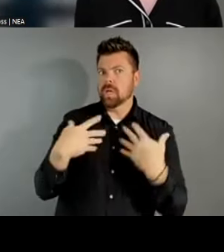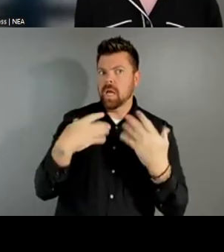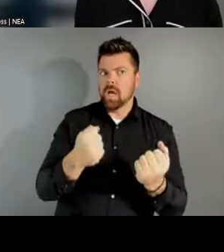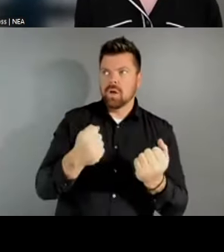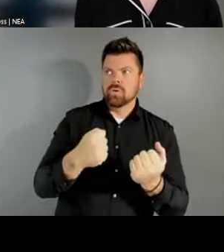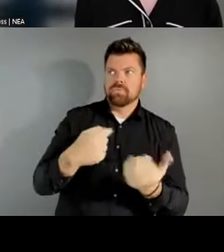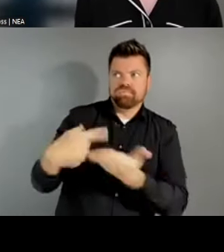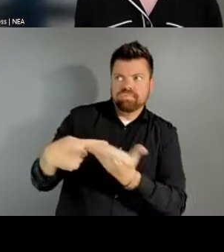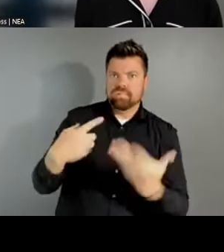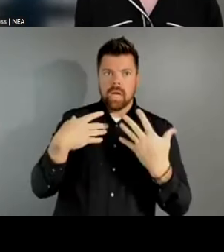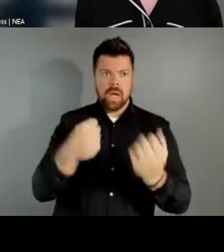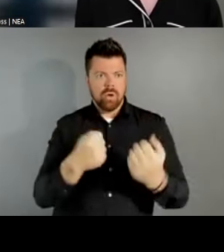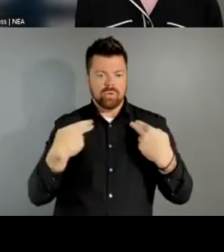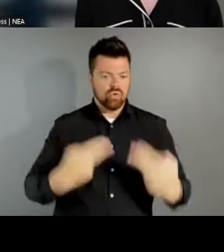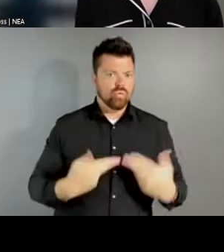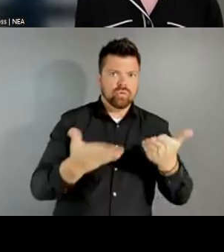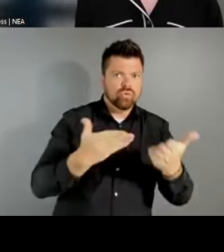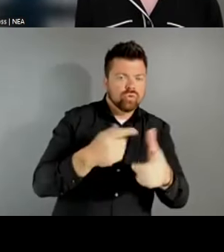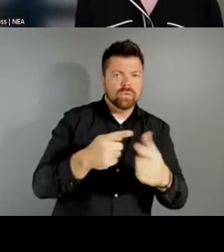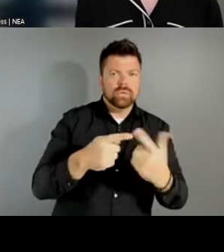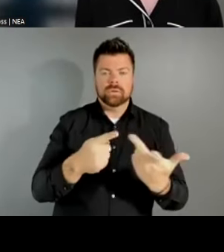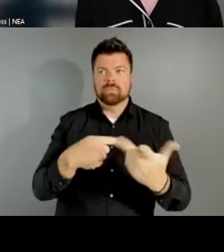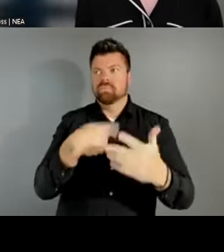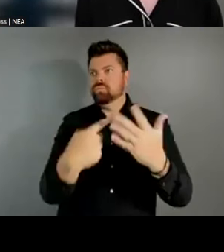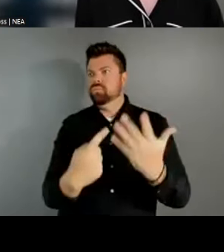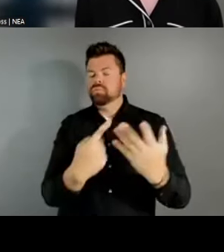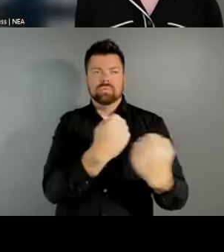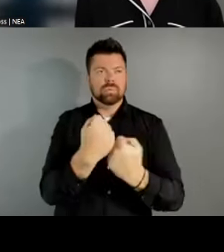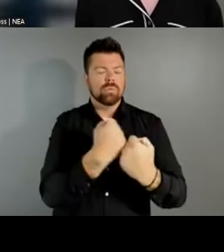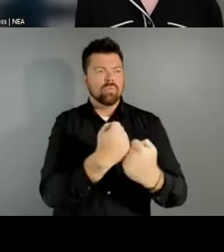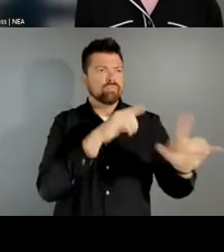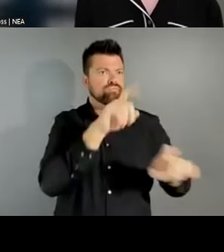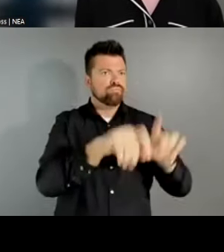development professionals. They're getting a seat at the table where most important for